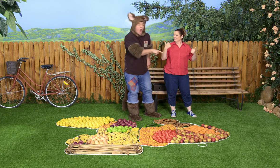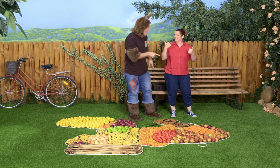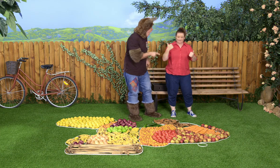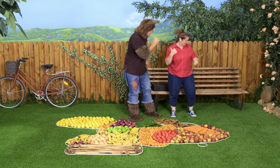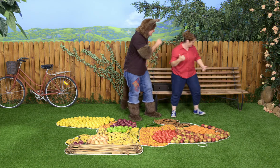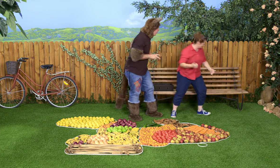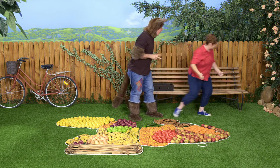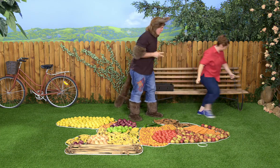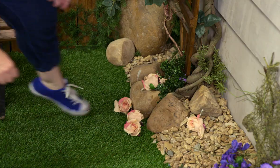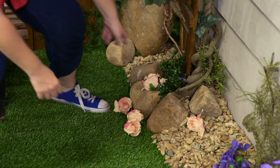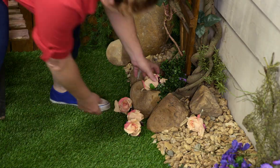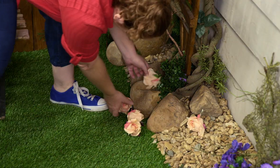Yeah, good idea.